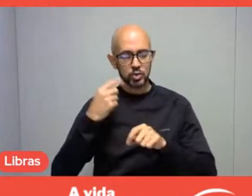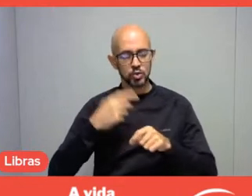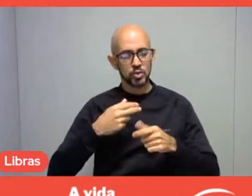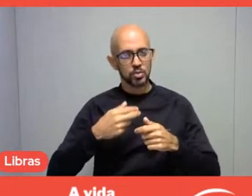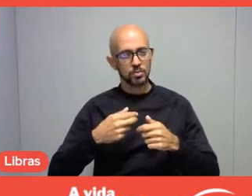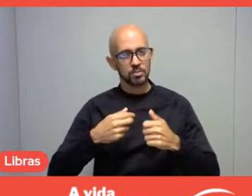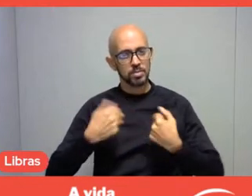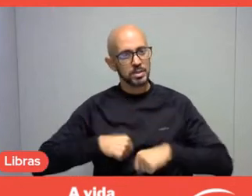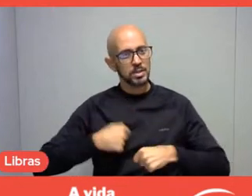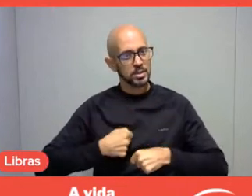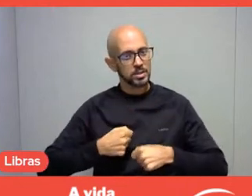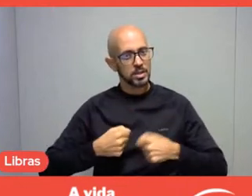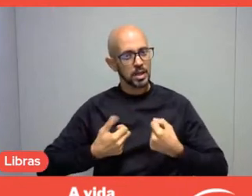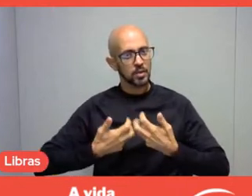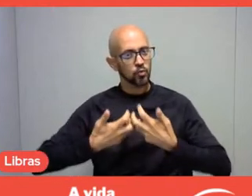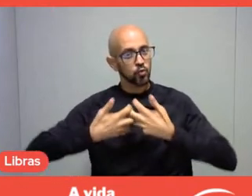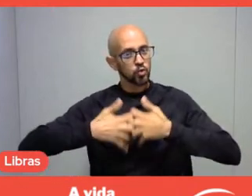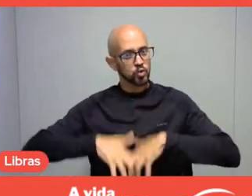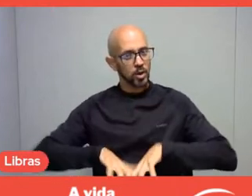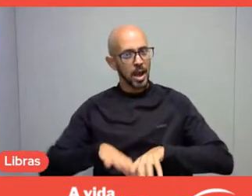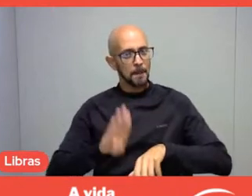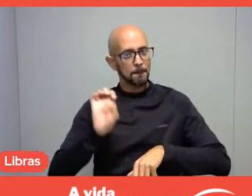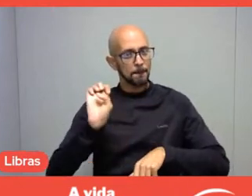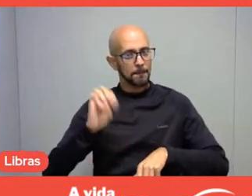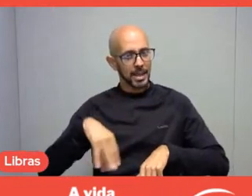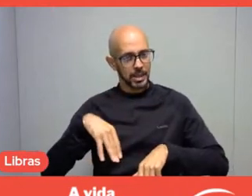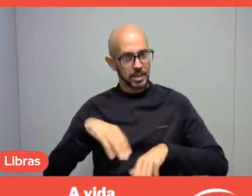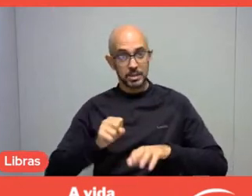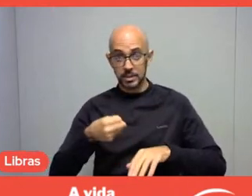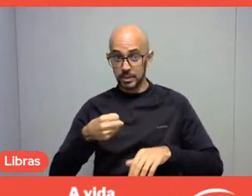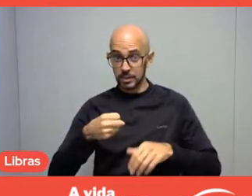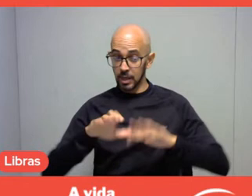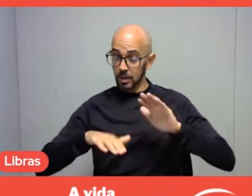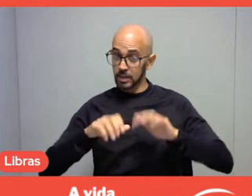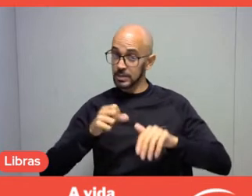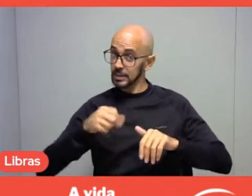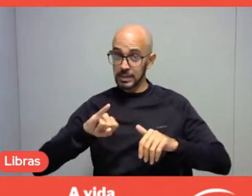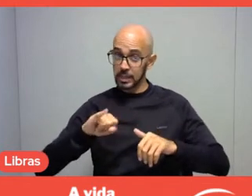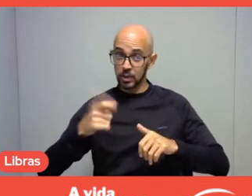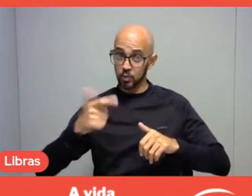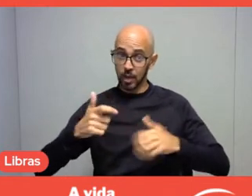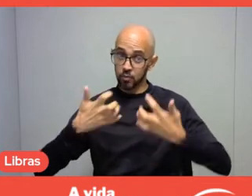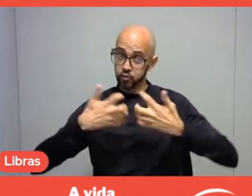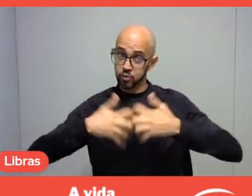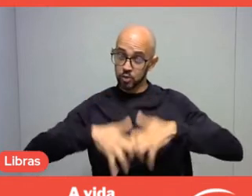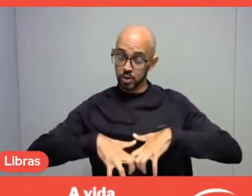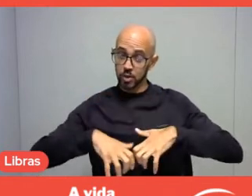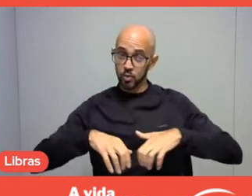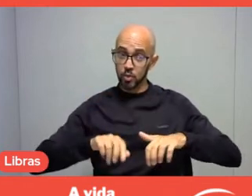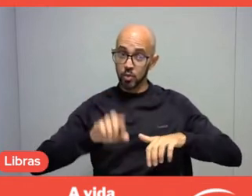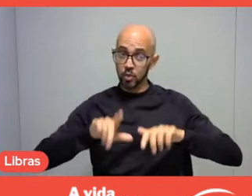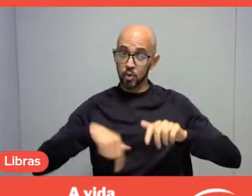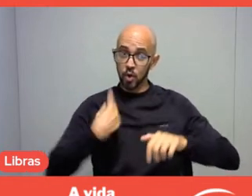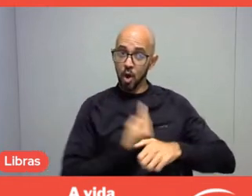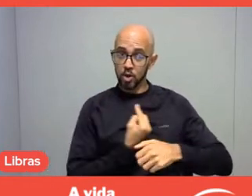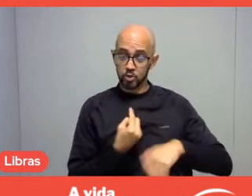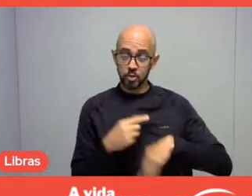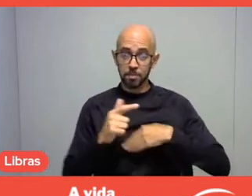and when they don't have one, maybe our role is to provide it intentionally.